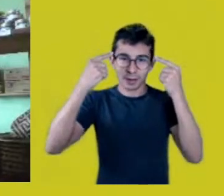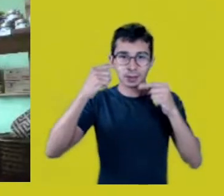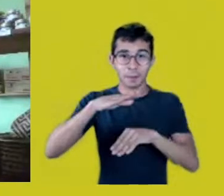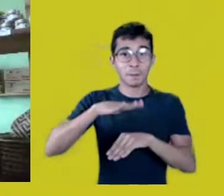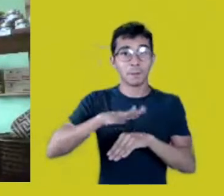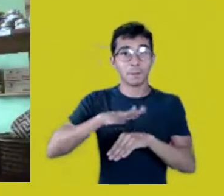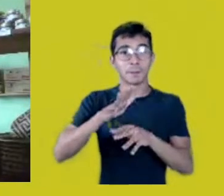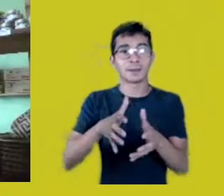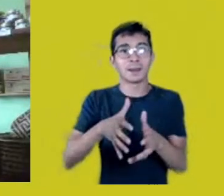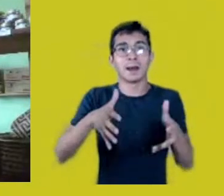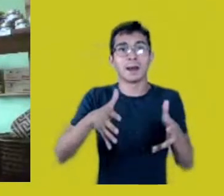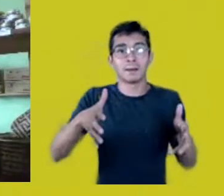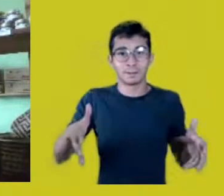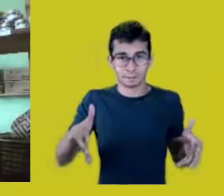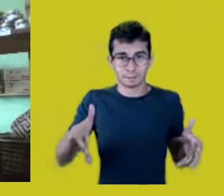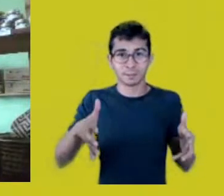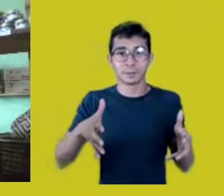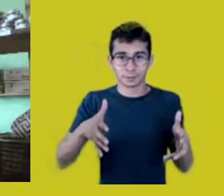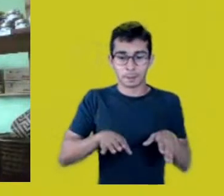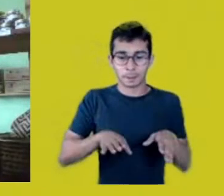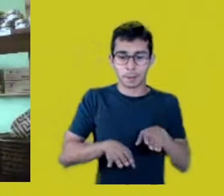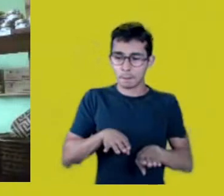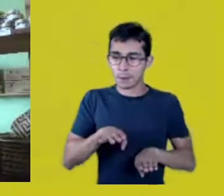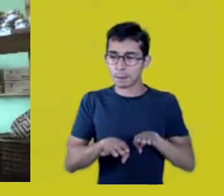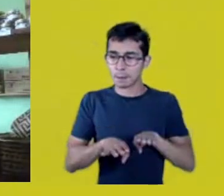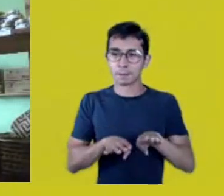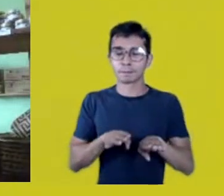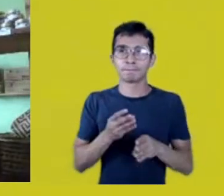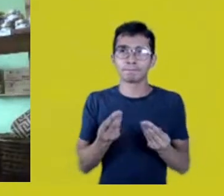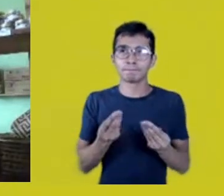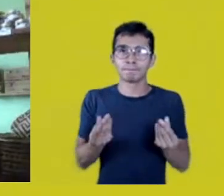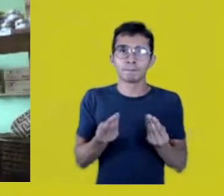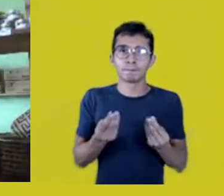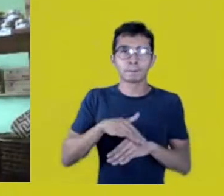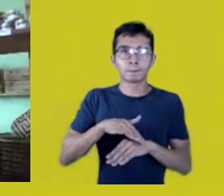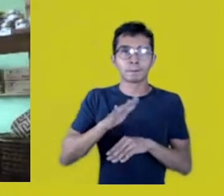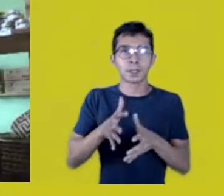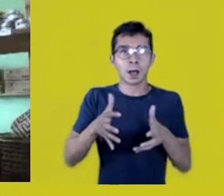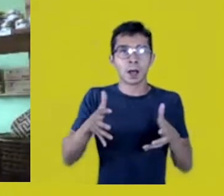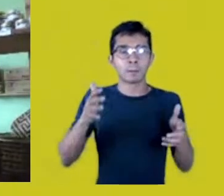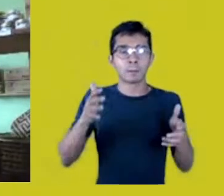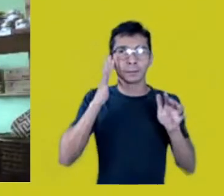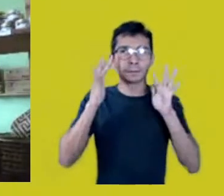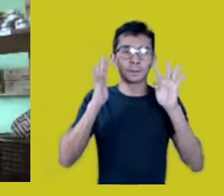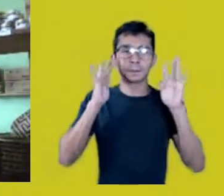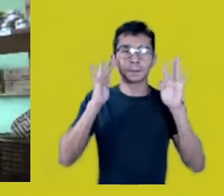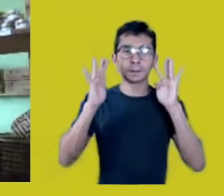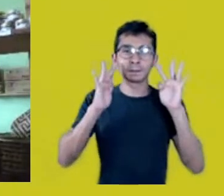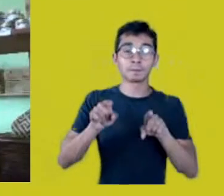There was also a very clear idea which has been haunting me forever,